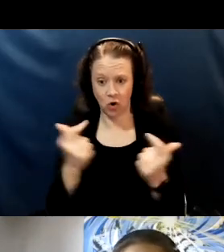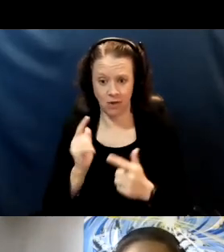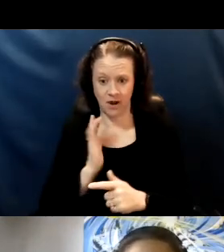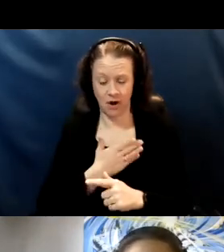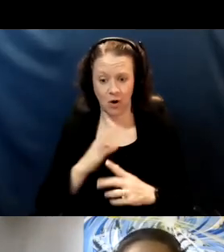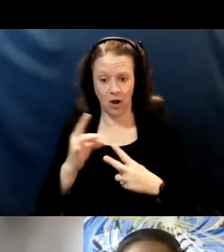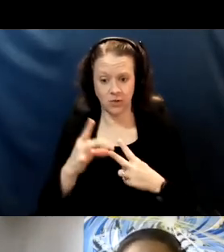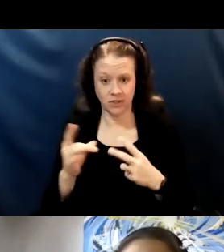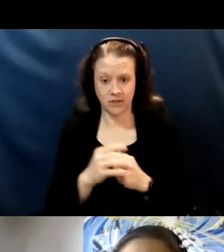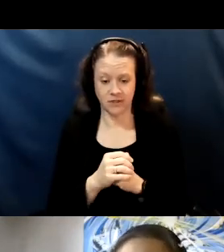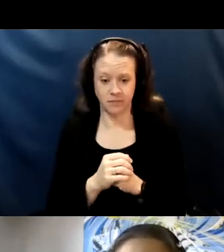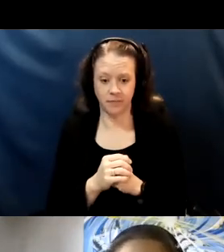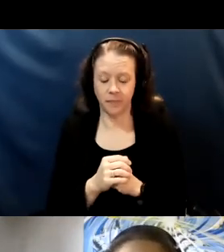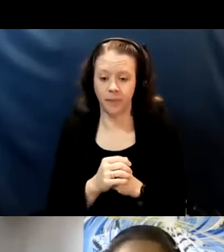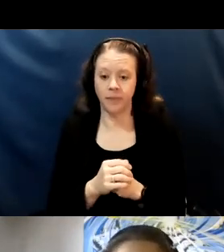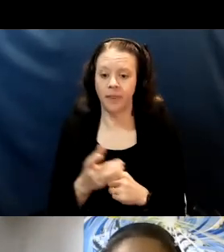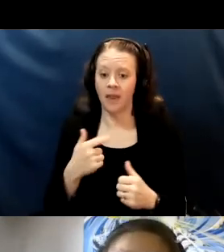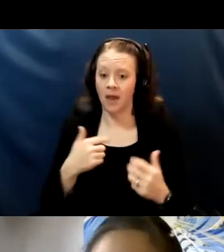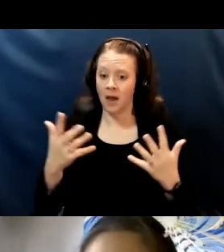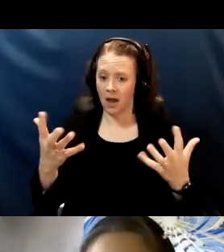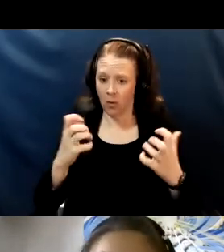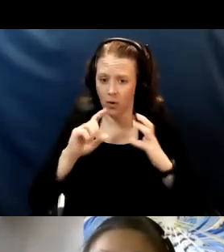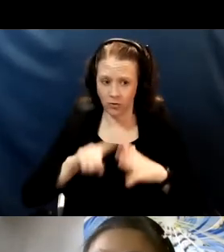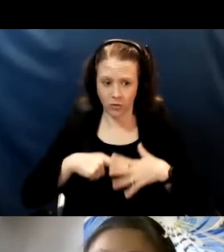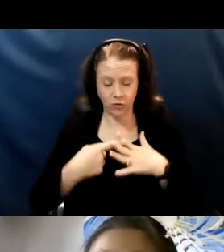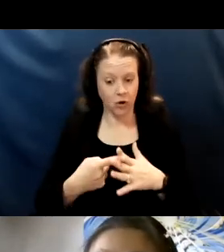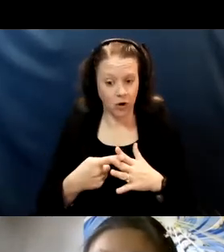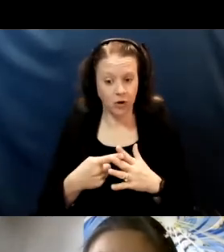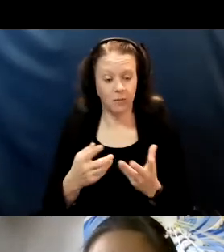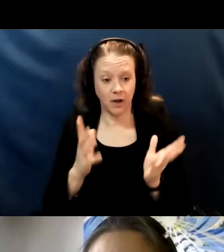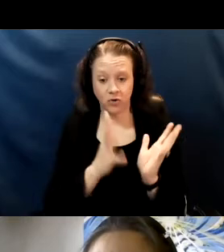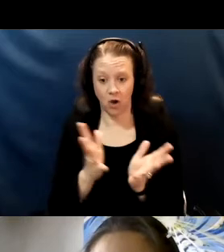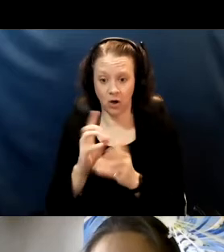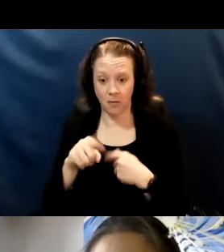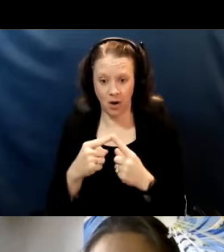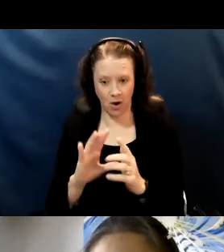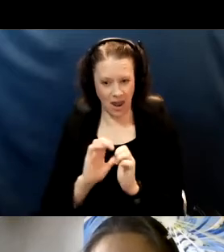So I want to start by talking about how the virus is transmitted